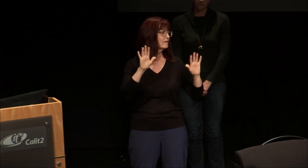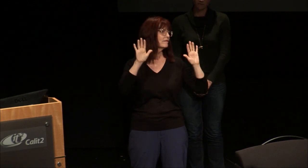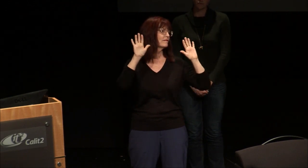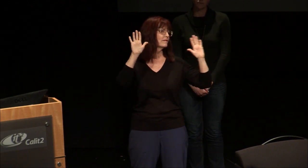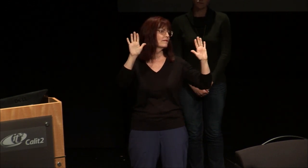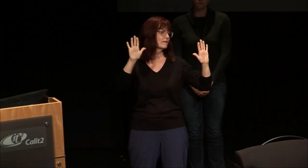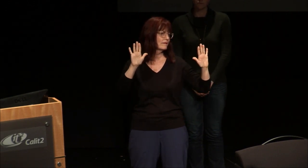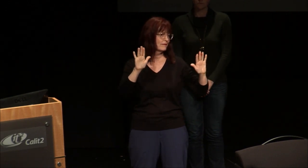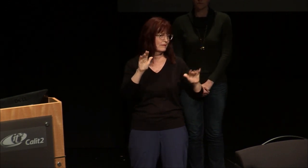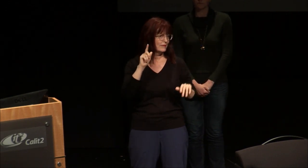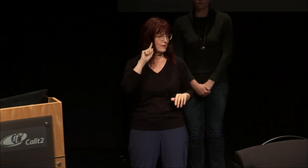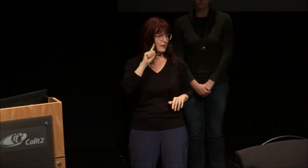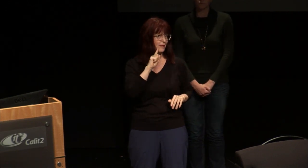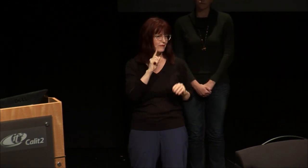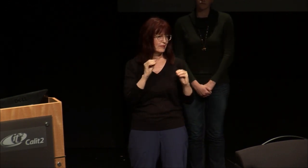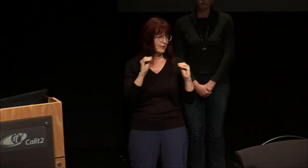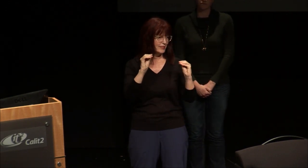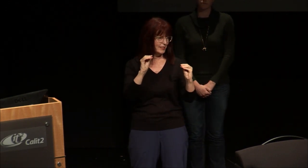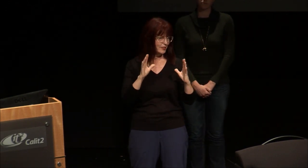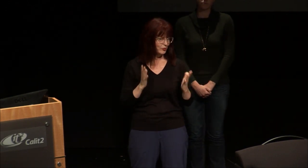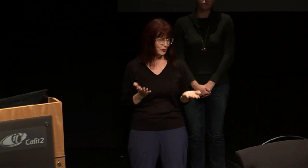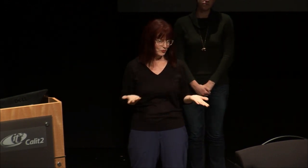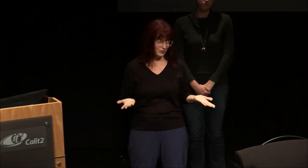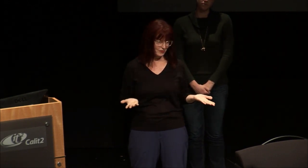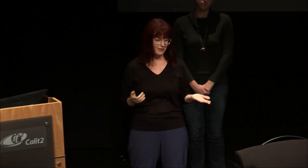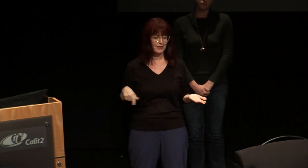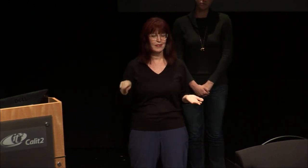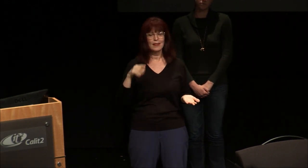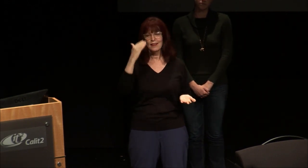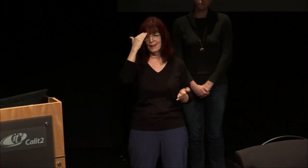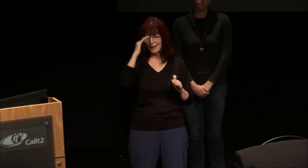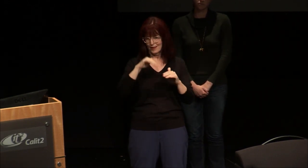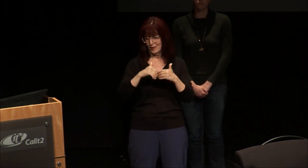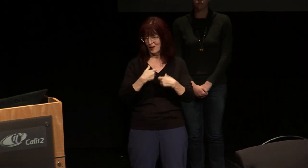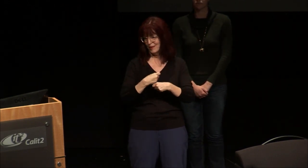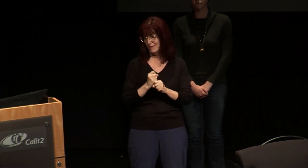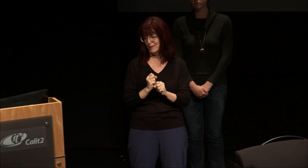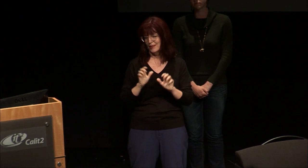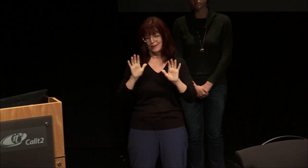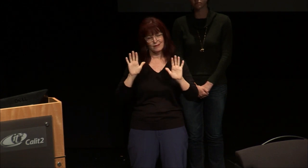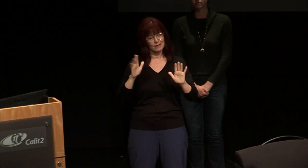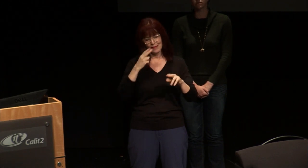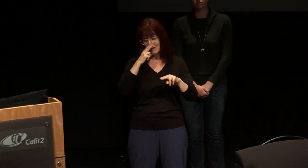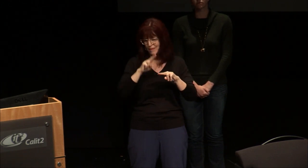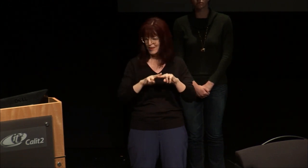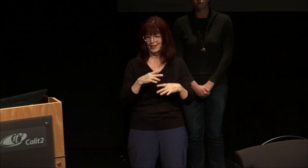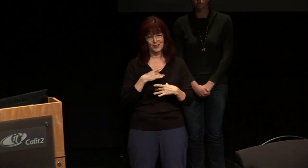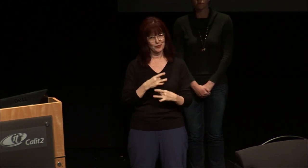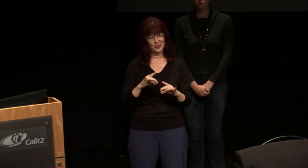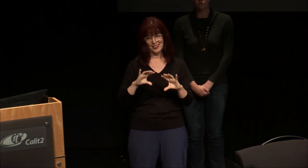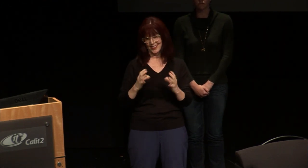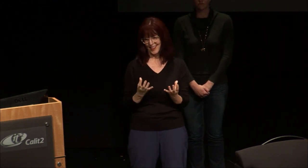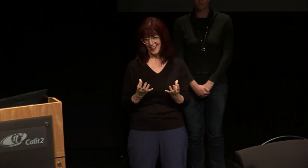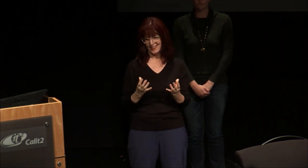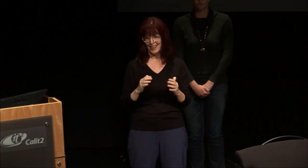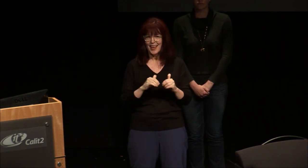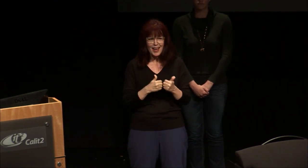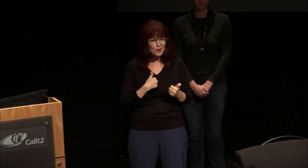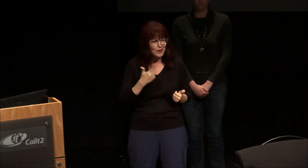there's also nine amazing deaf teachers here they make it very fun and